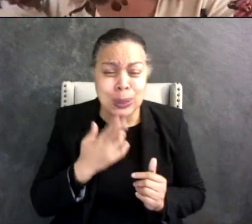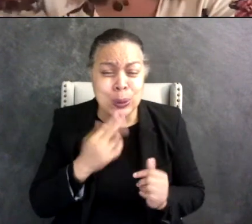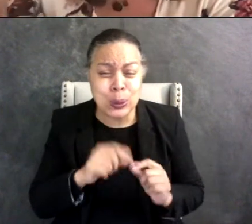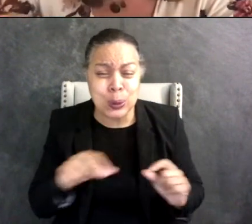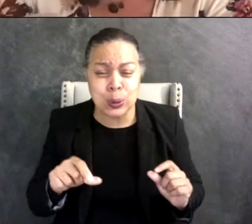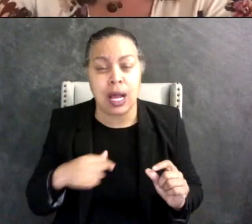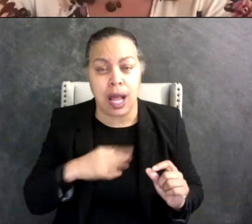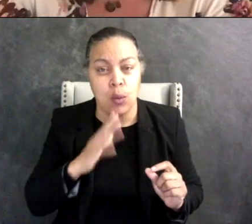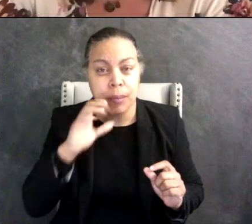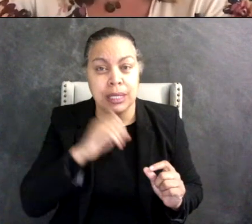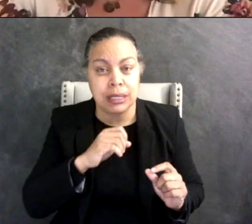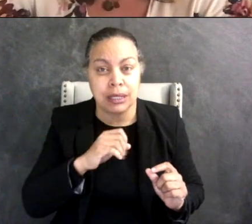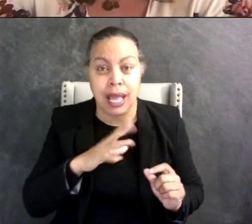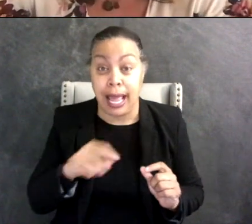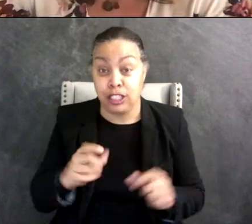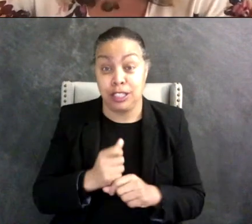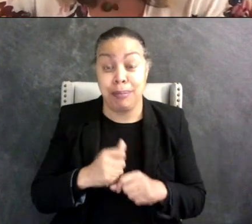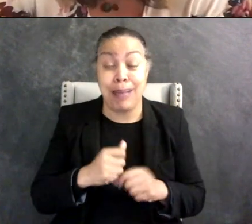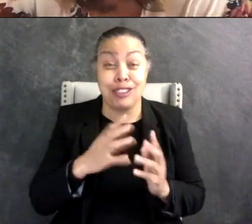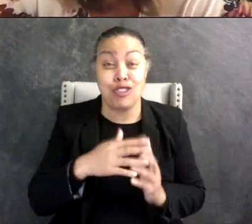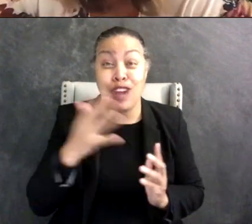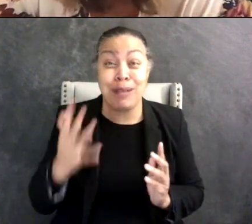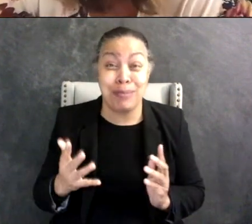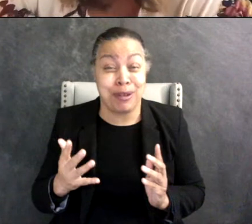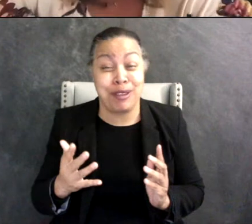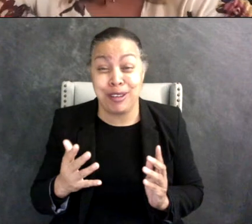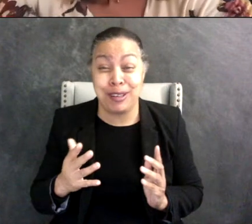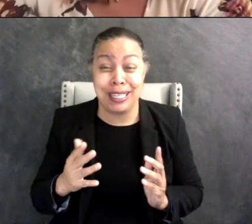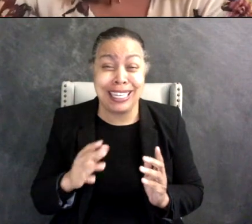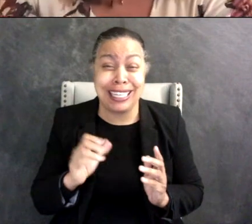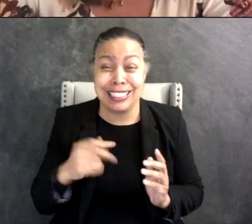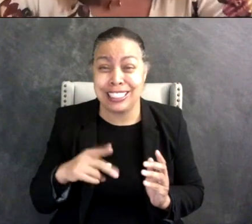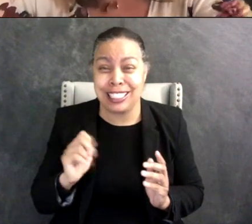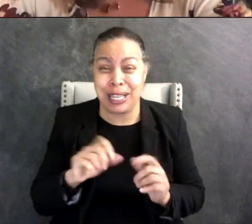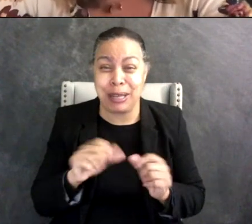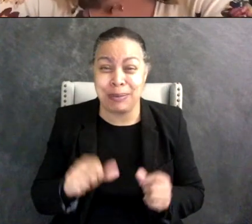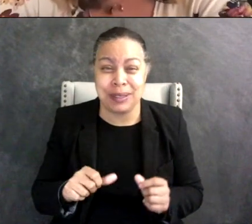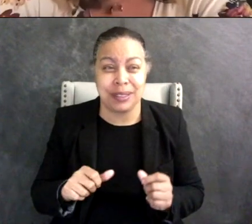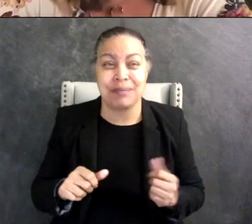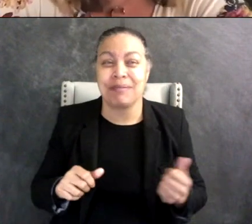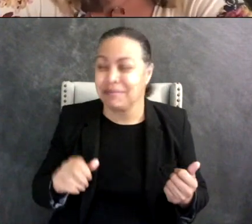in rainbow shapes which I think is so adorable - I take pictures of the stuff that my